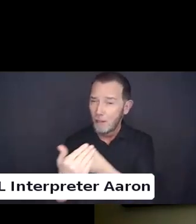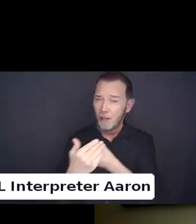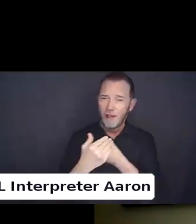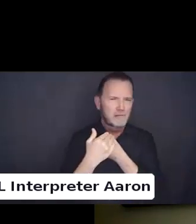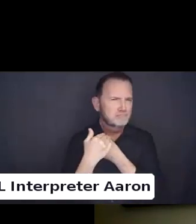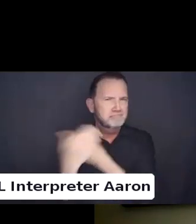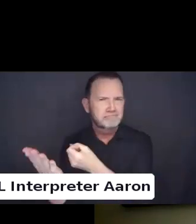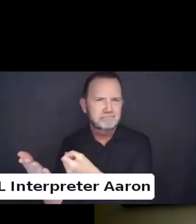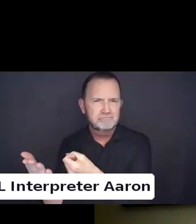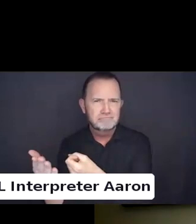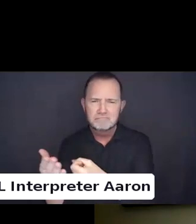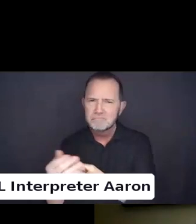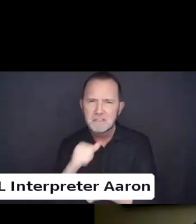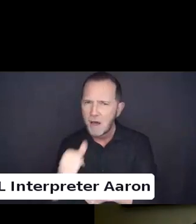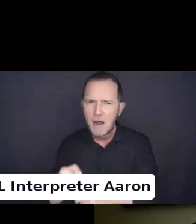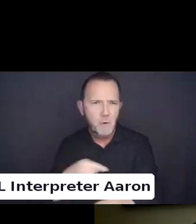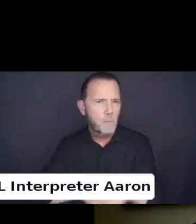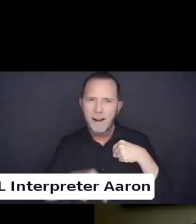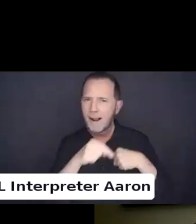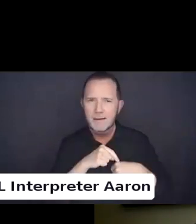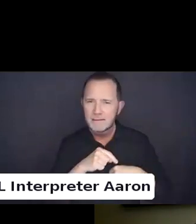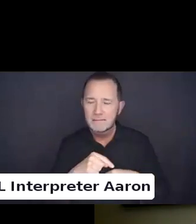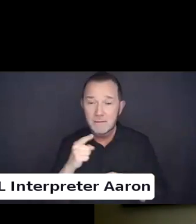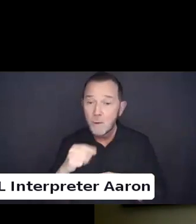They are here.